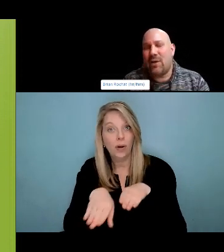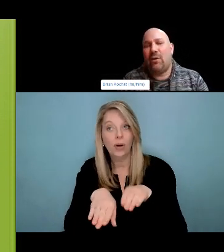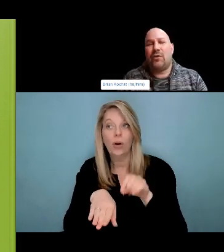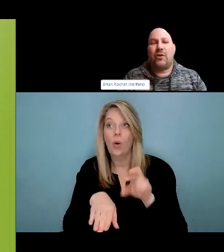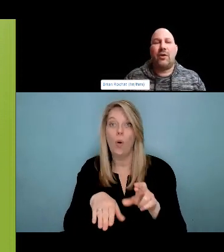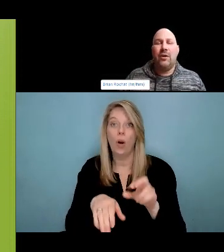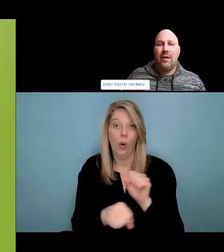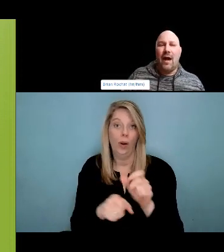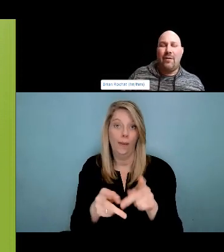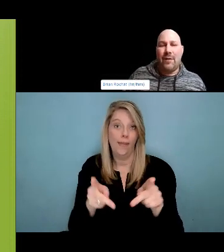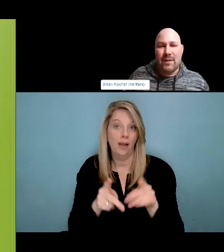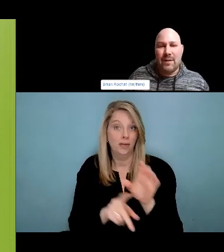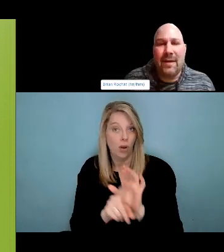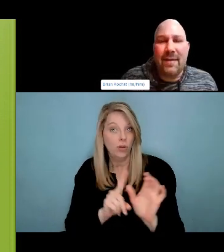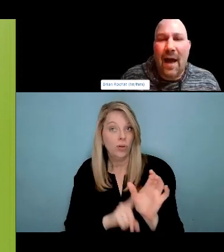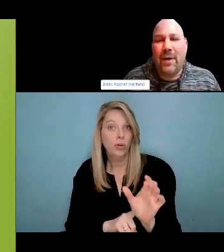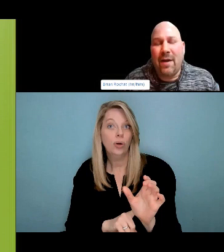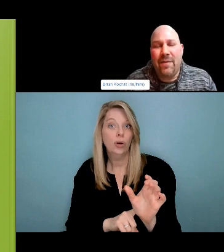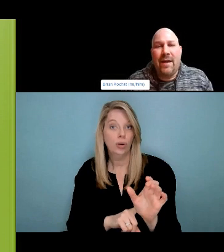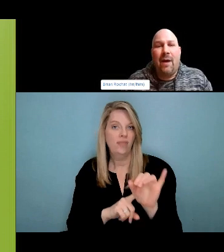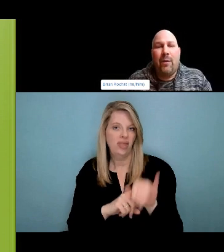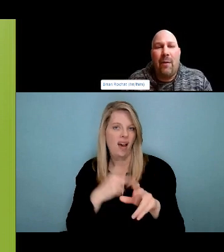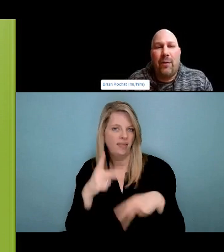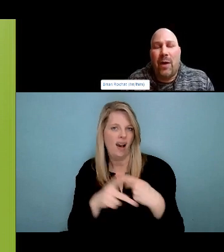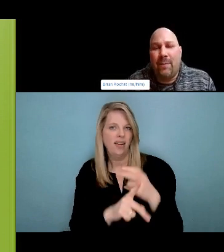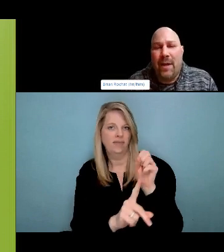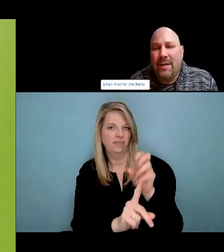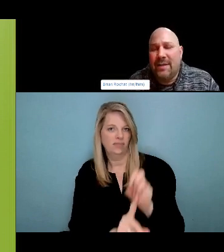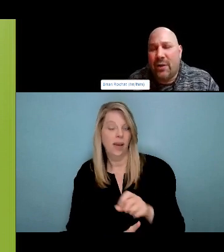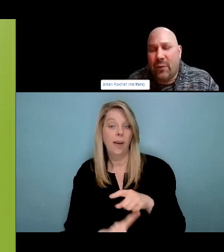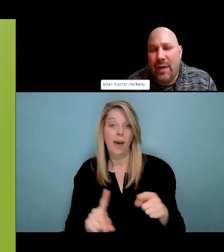crisis came from a time where I received a text message from somebody in the community.